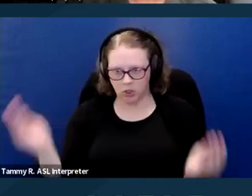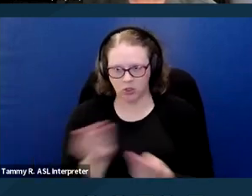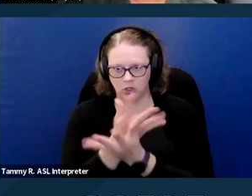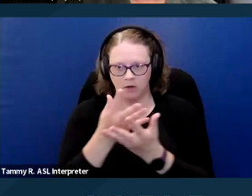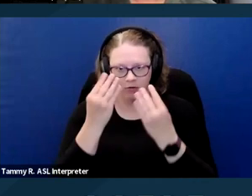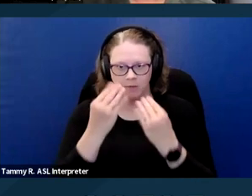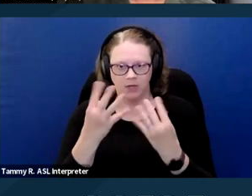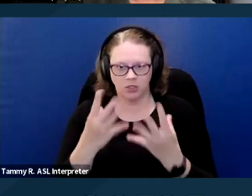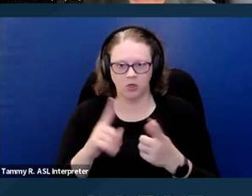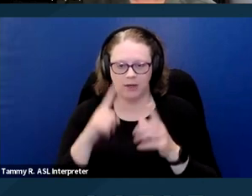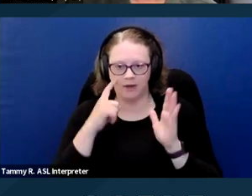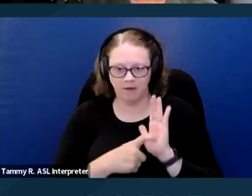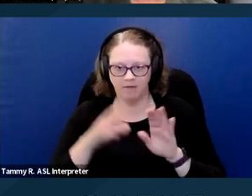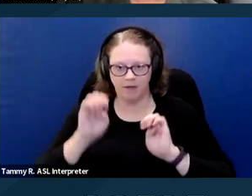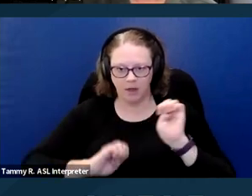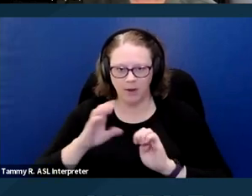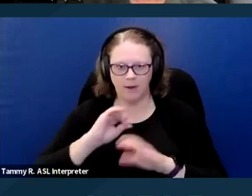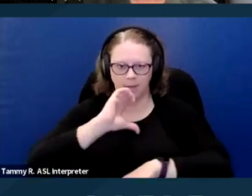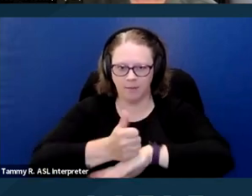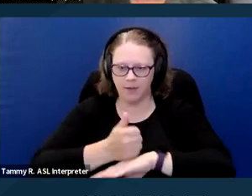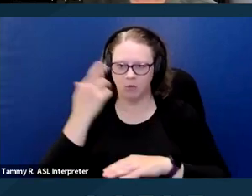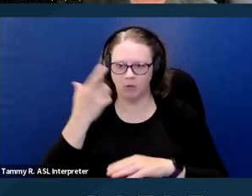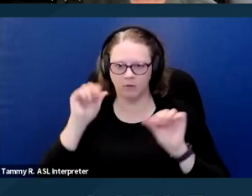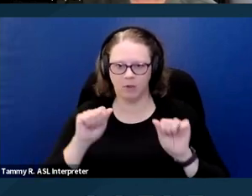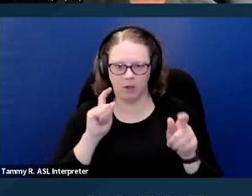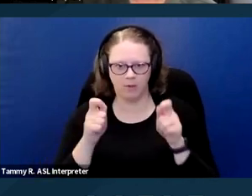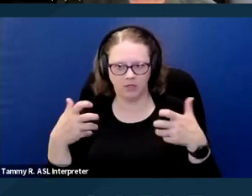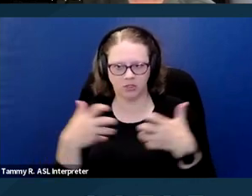or modifications during the interactive process.